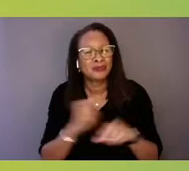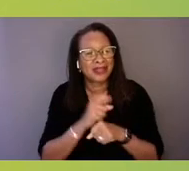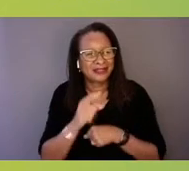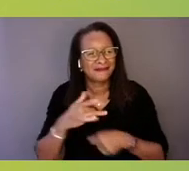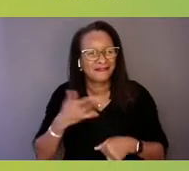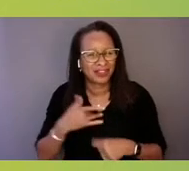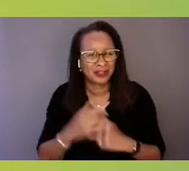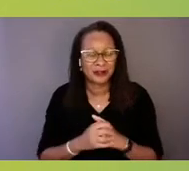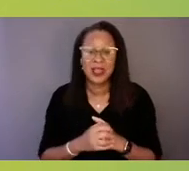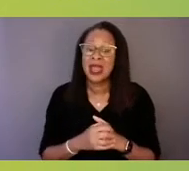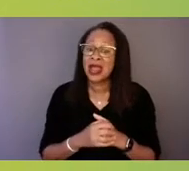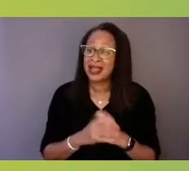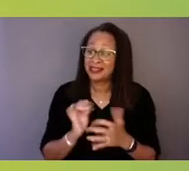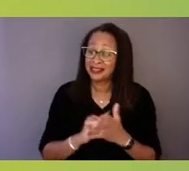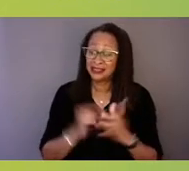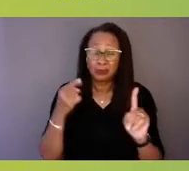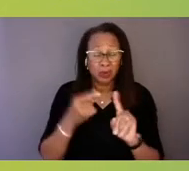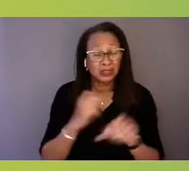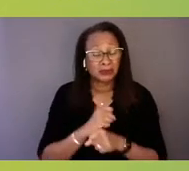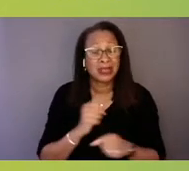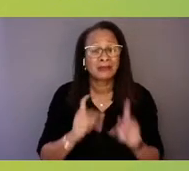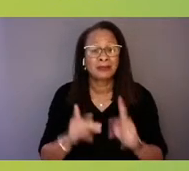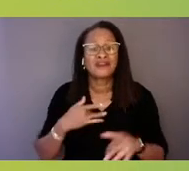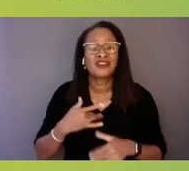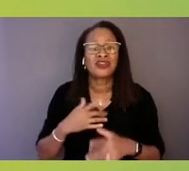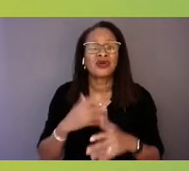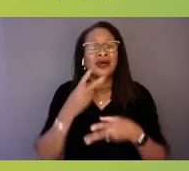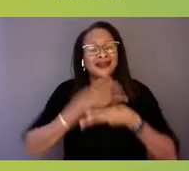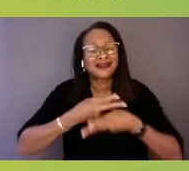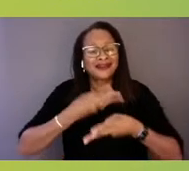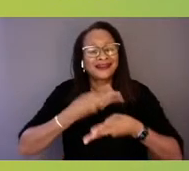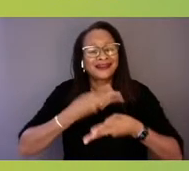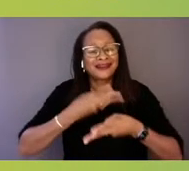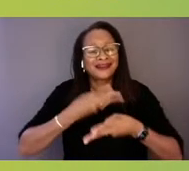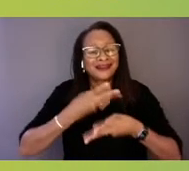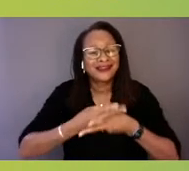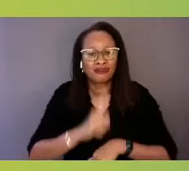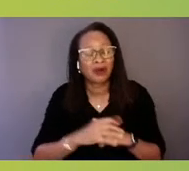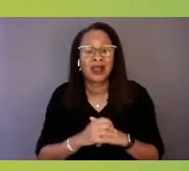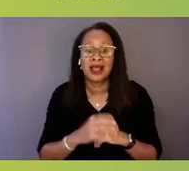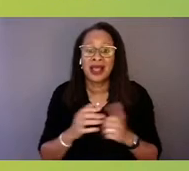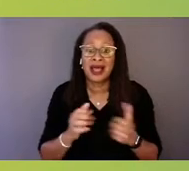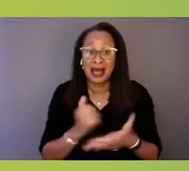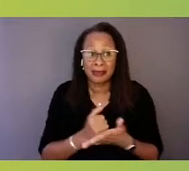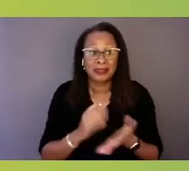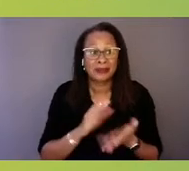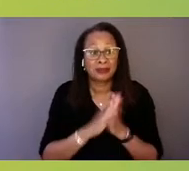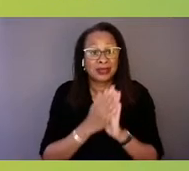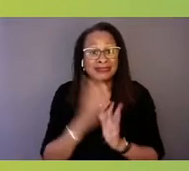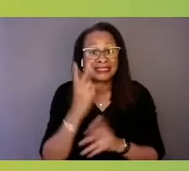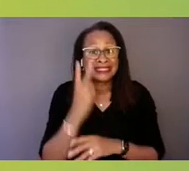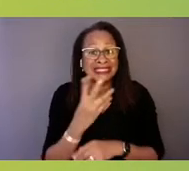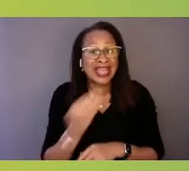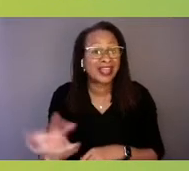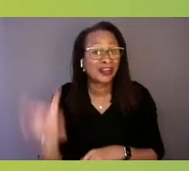understood, seen, and heard. Absolutely, and I think it's interesting,